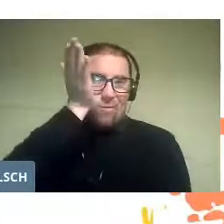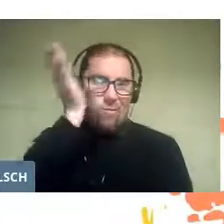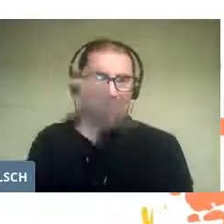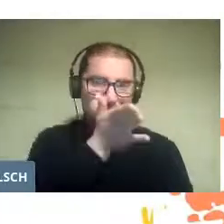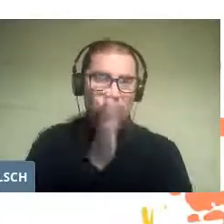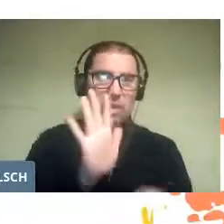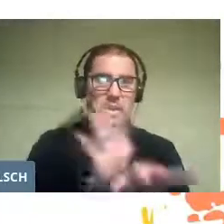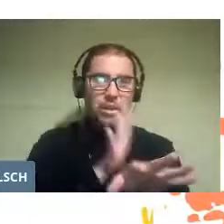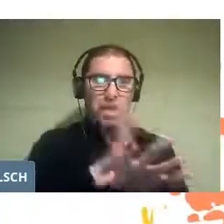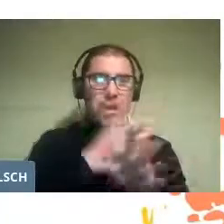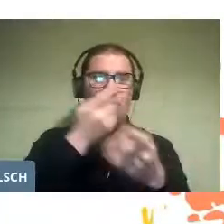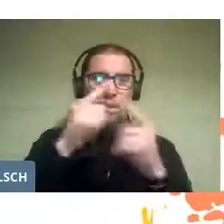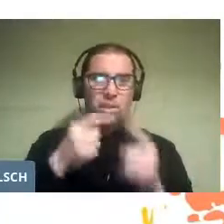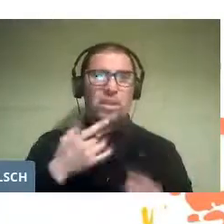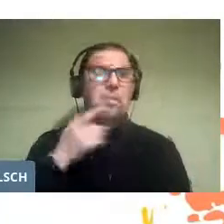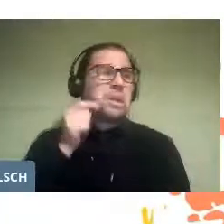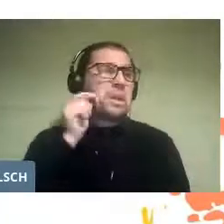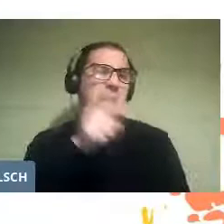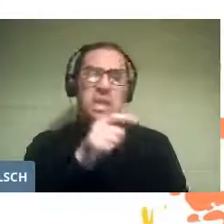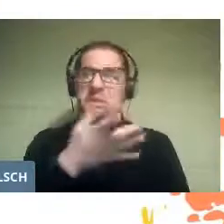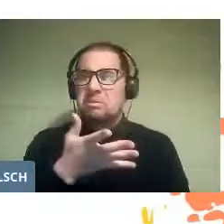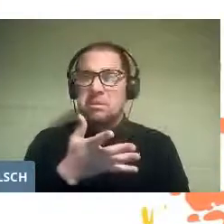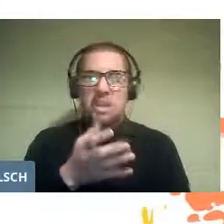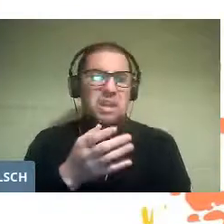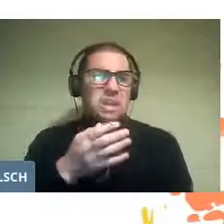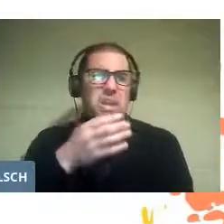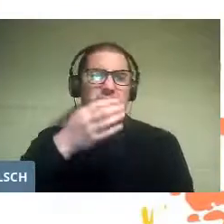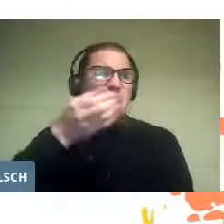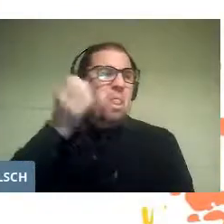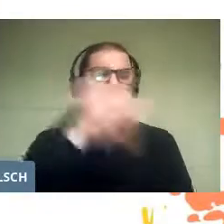because it considered it a source of pagan perversions.